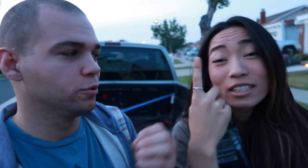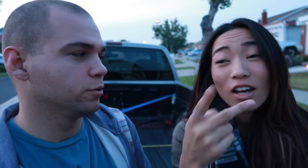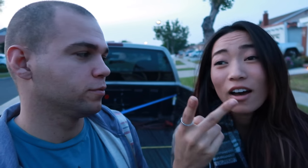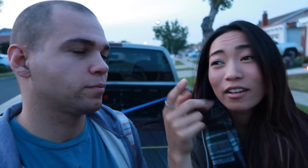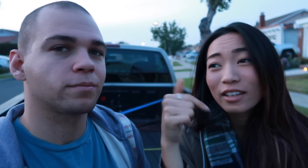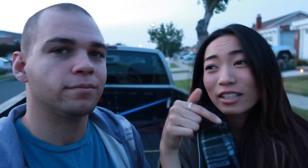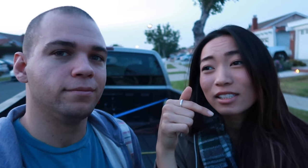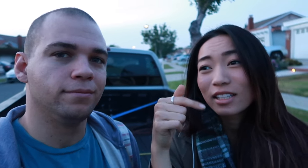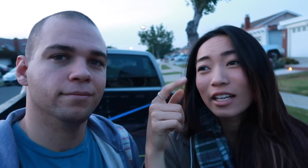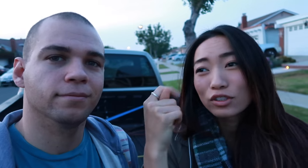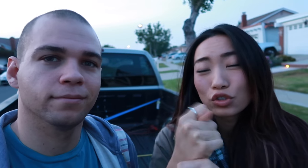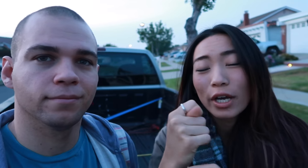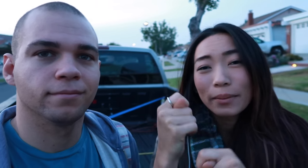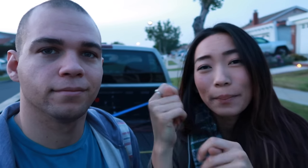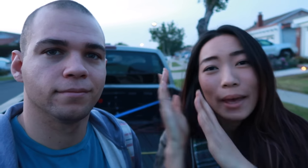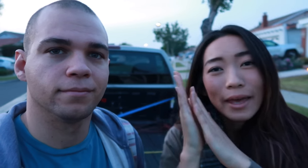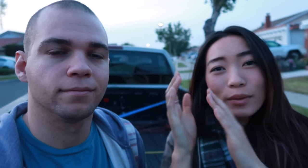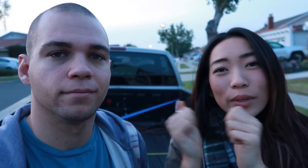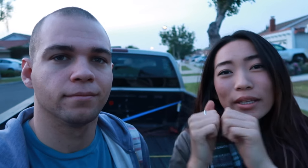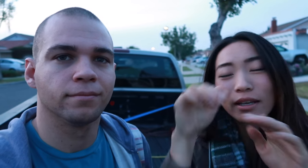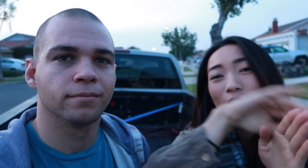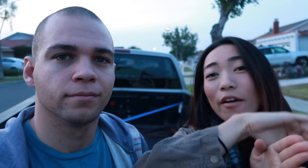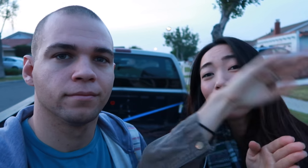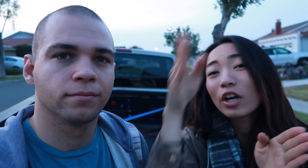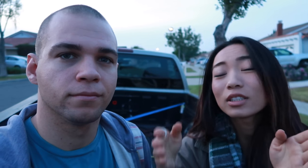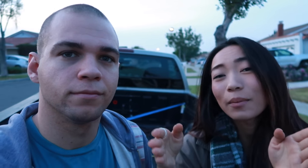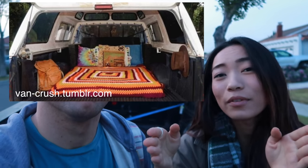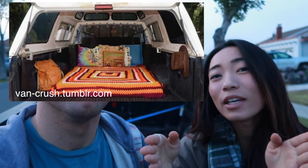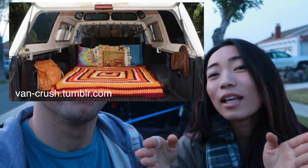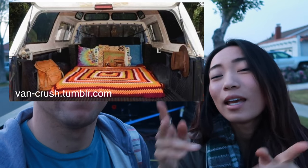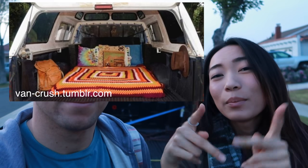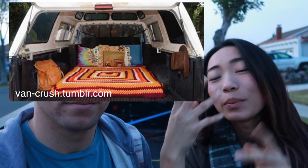because I saw this kind of truck bed with a cover on top of it and people